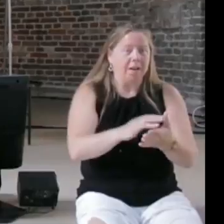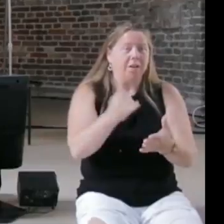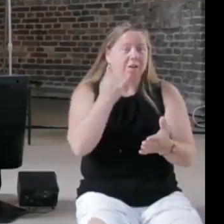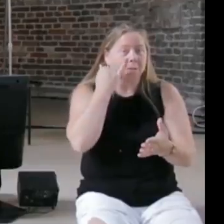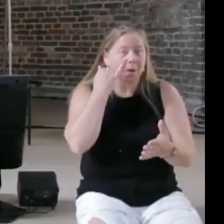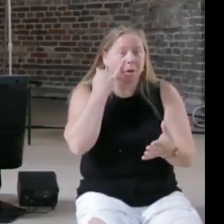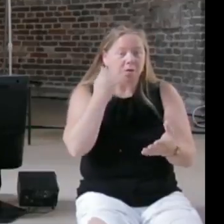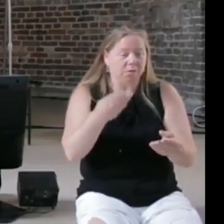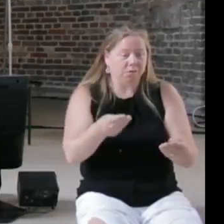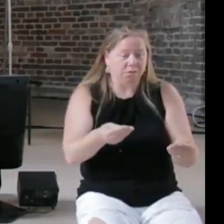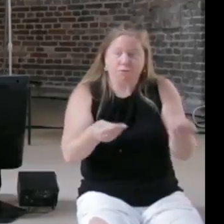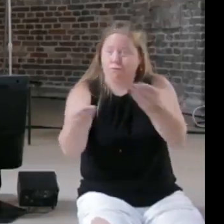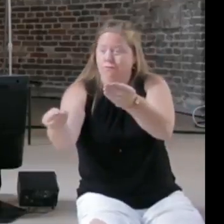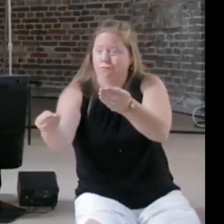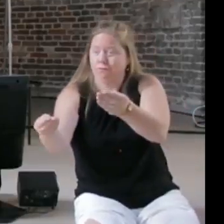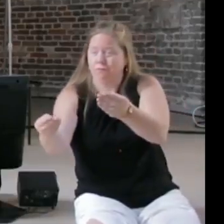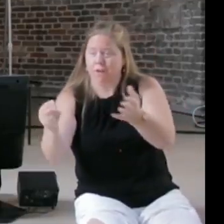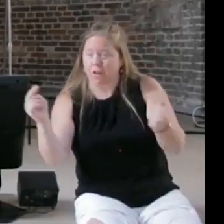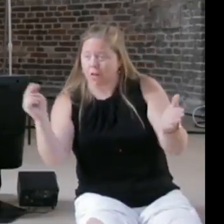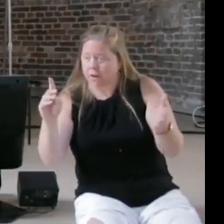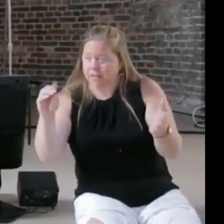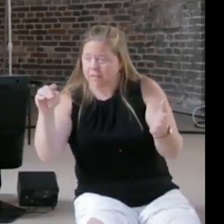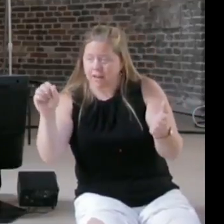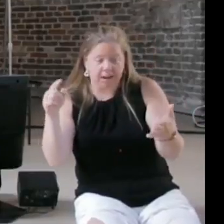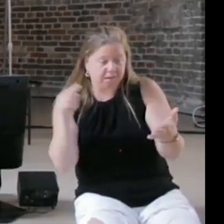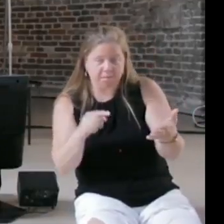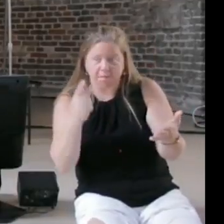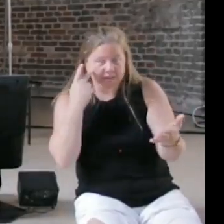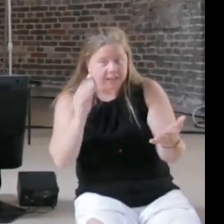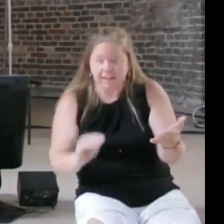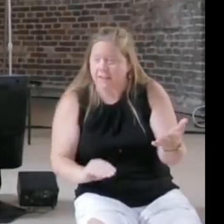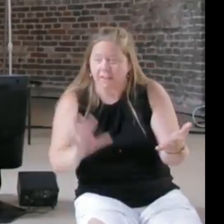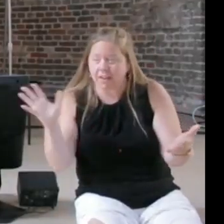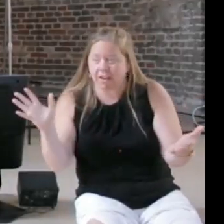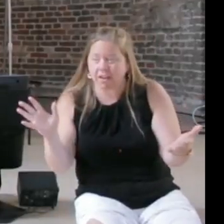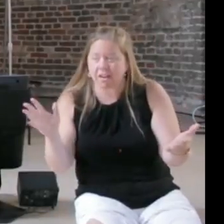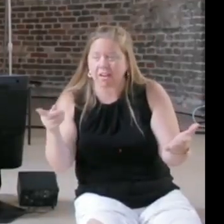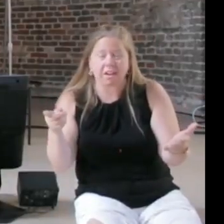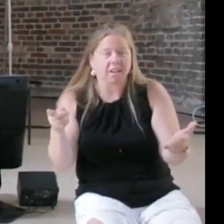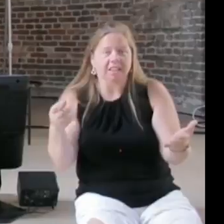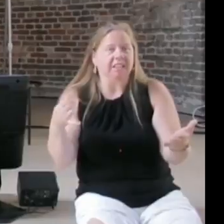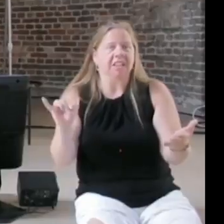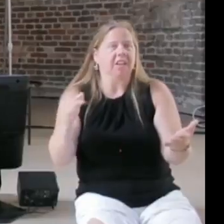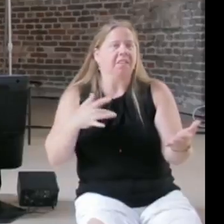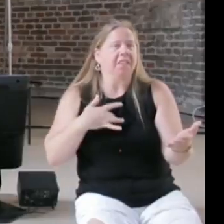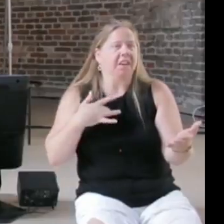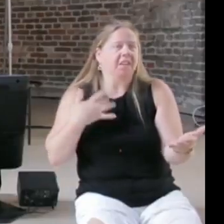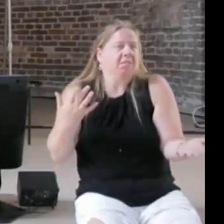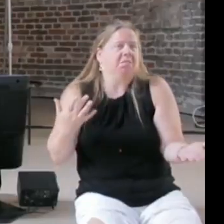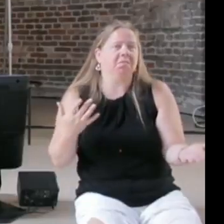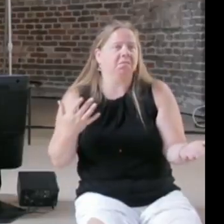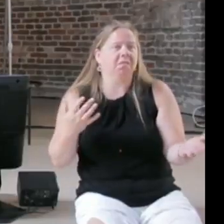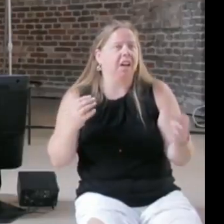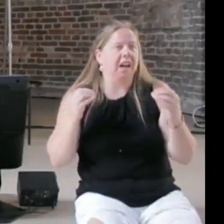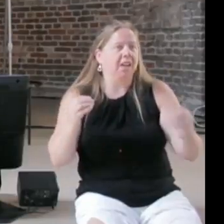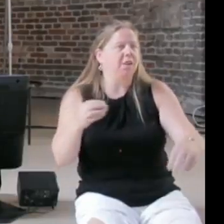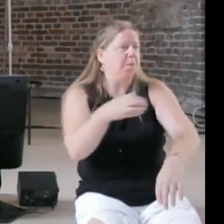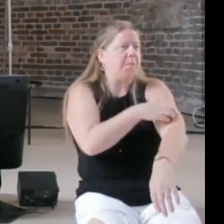or even if the AI were transparent that they would have the facilities to actually interpret